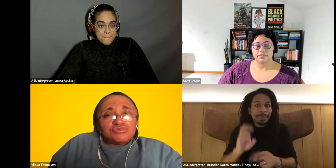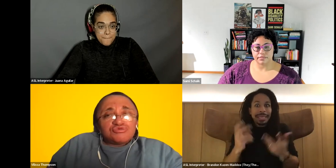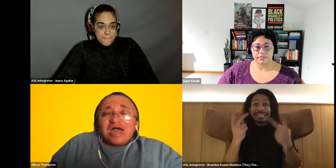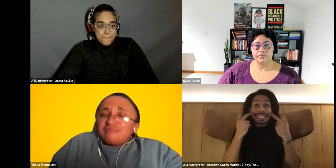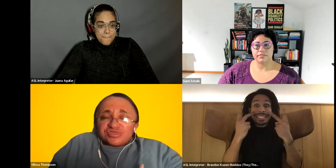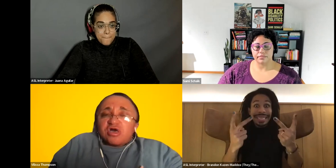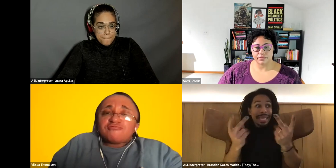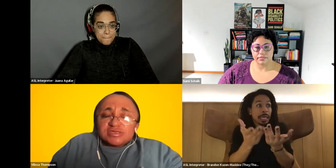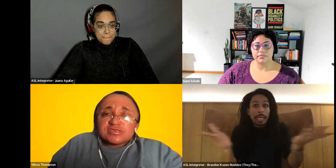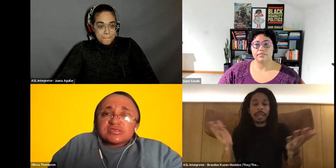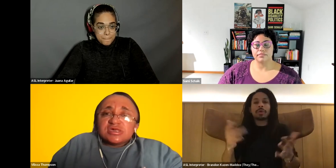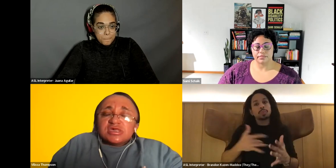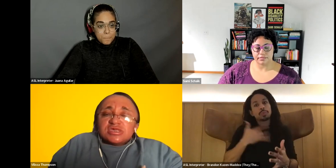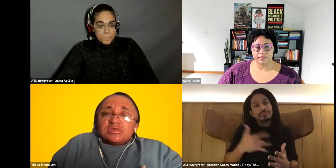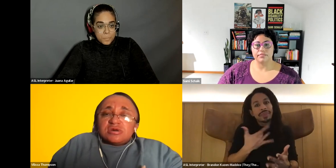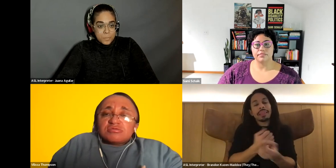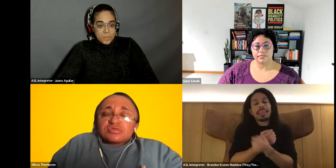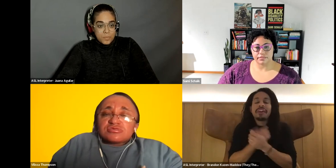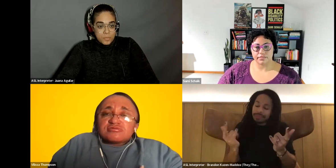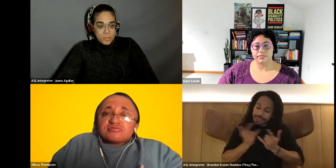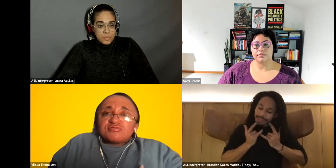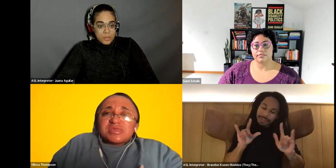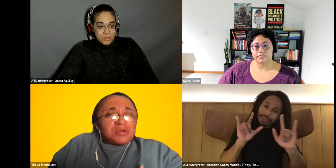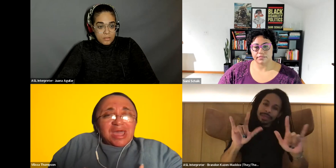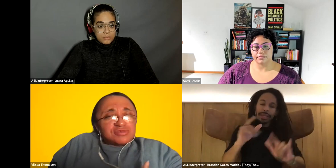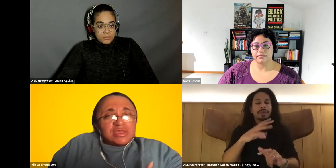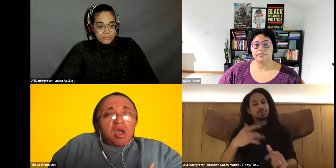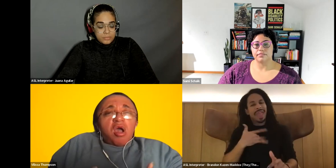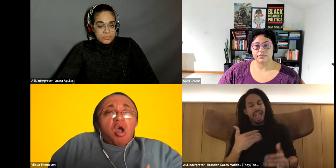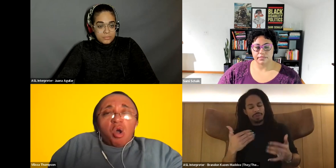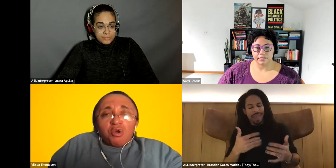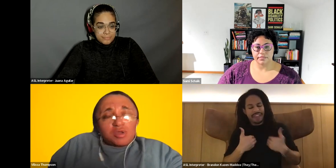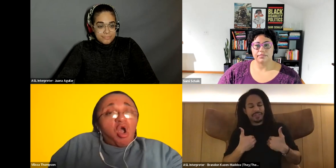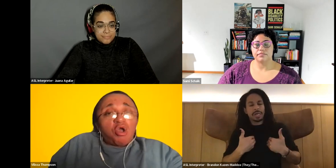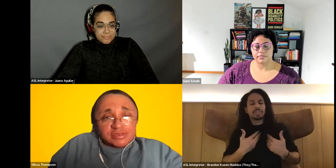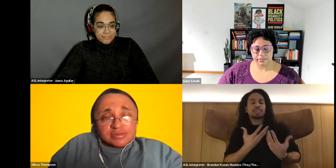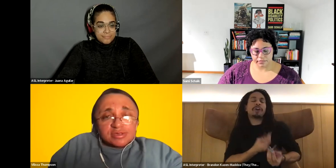Vilissa Thompson: to have a softness. you know. to where they don't have to be hard or hardened